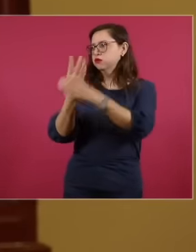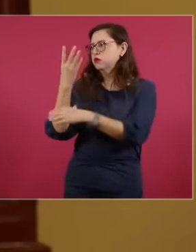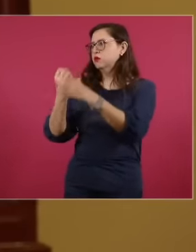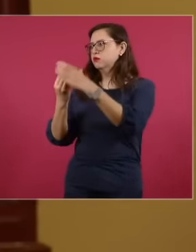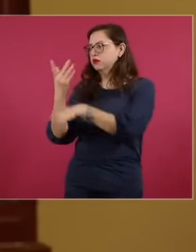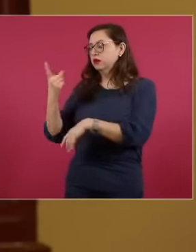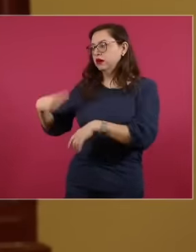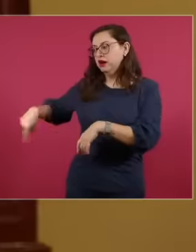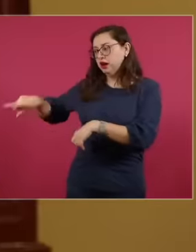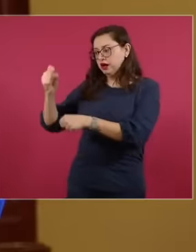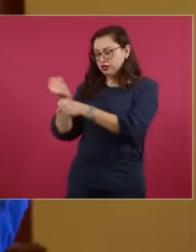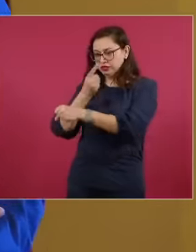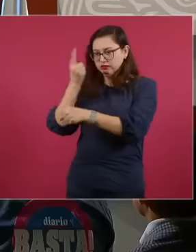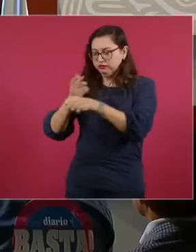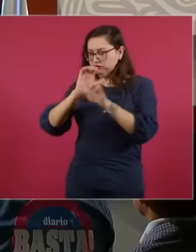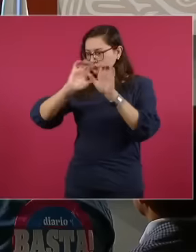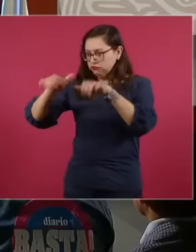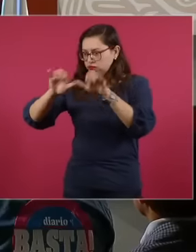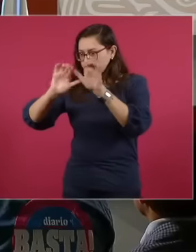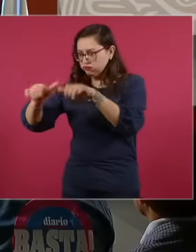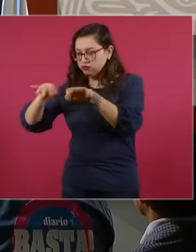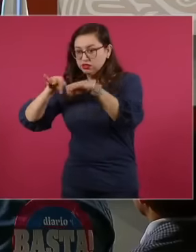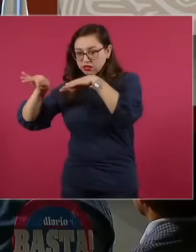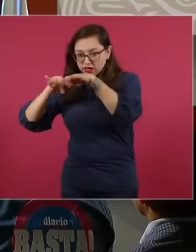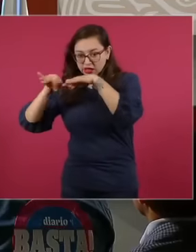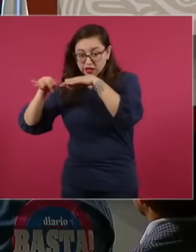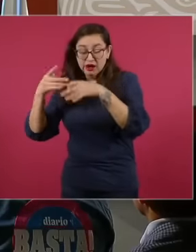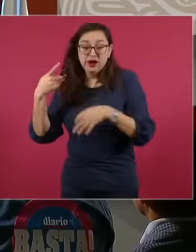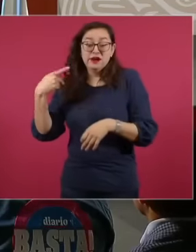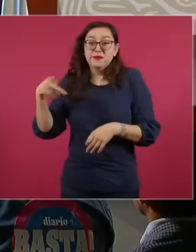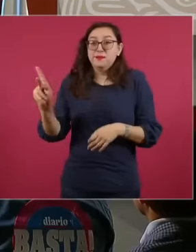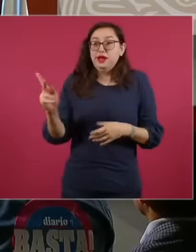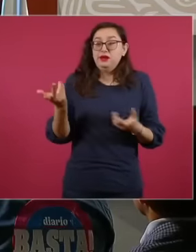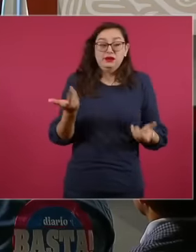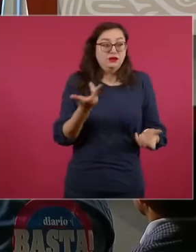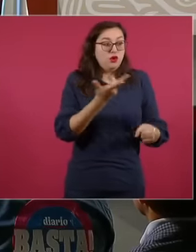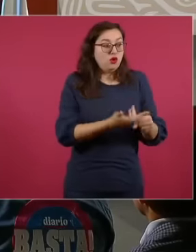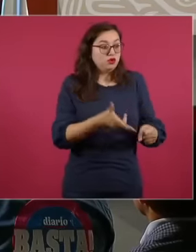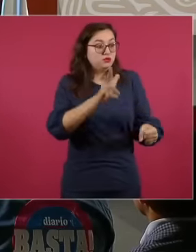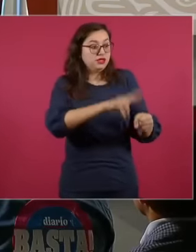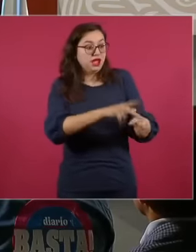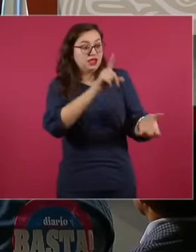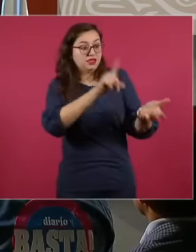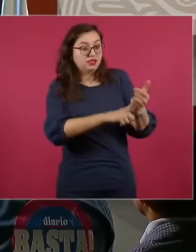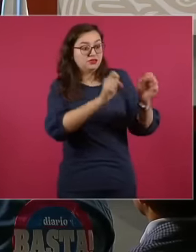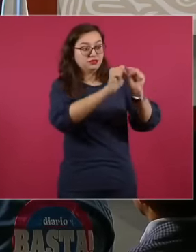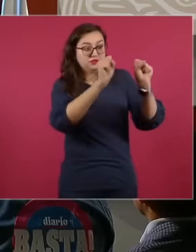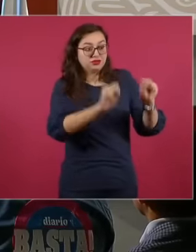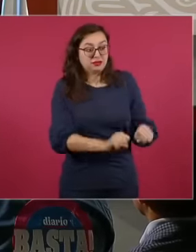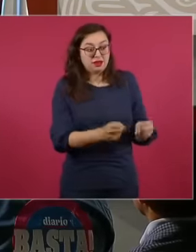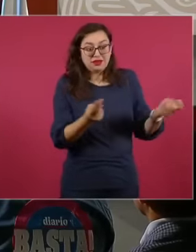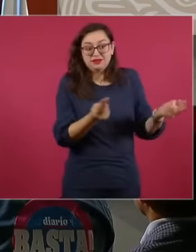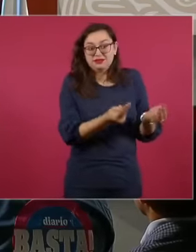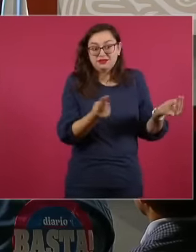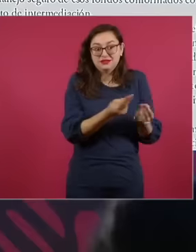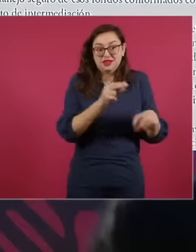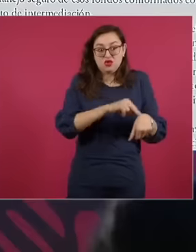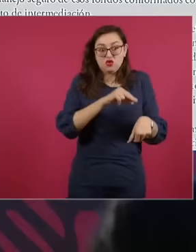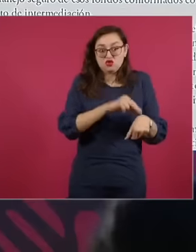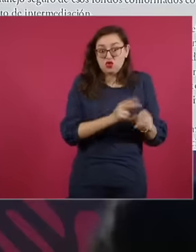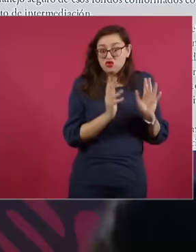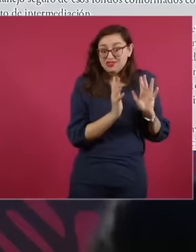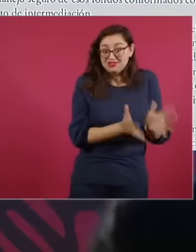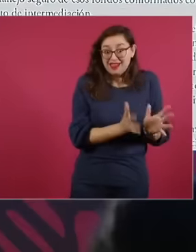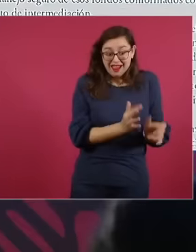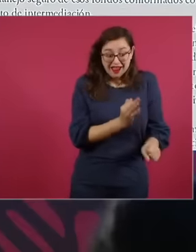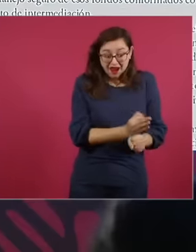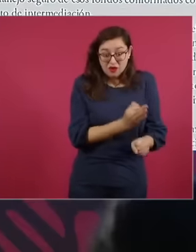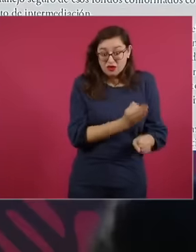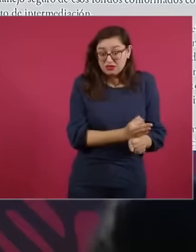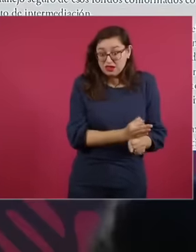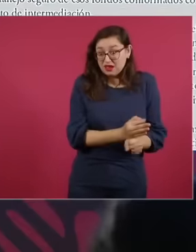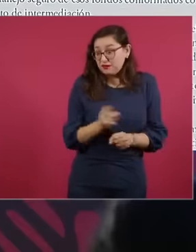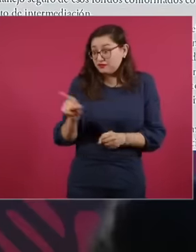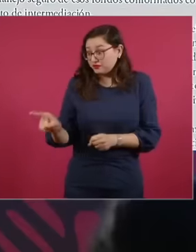we have to hire specialist doctors to be able to cover all the health demand